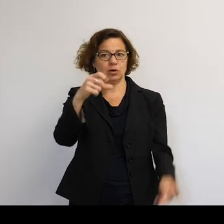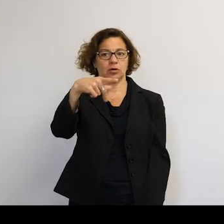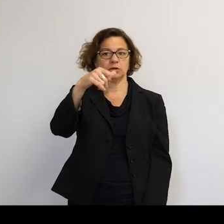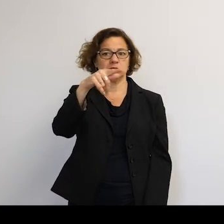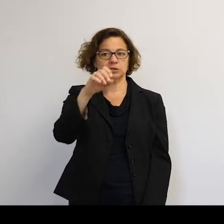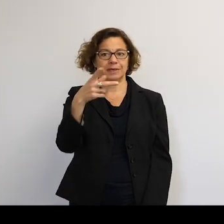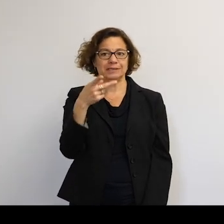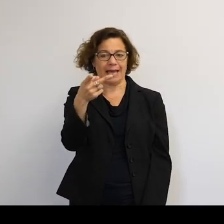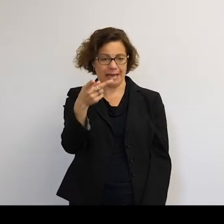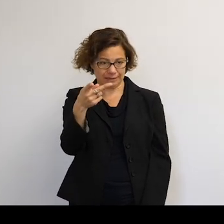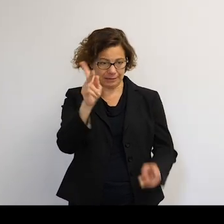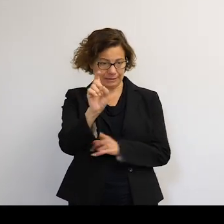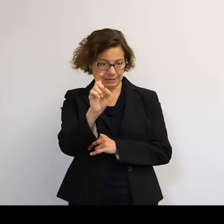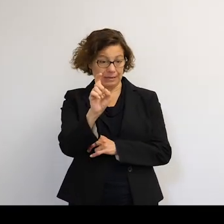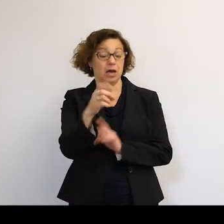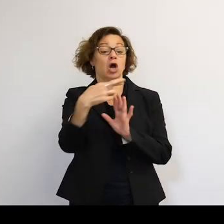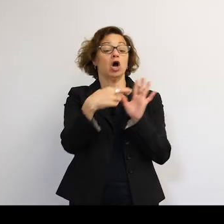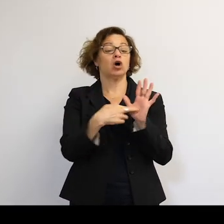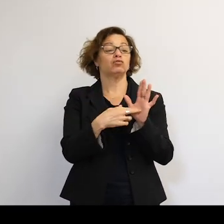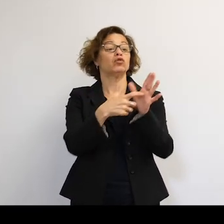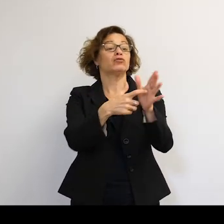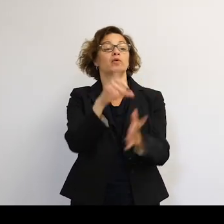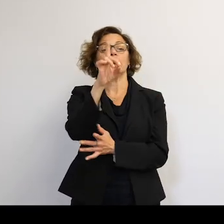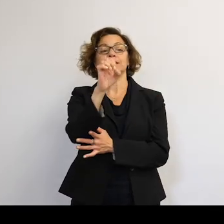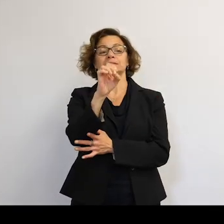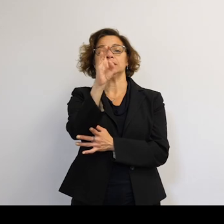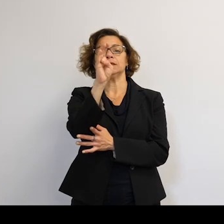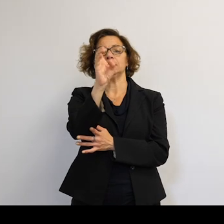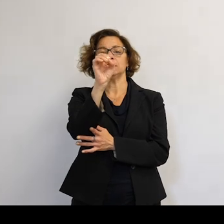a rule requiring deorbiting after 25 years.